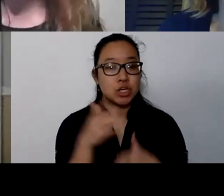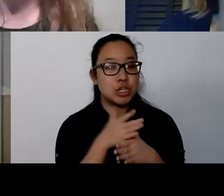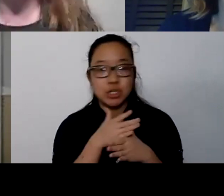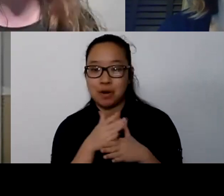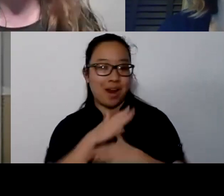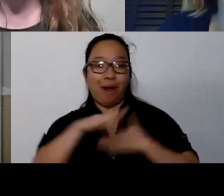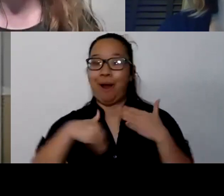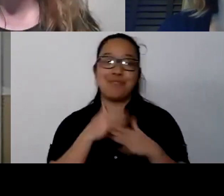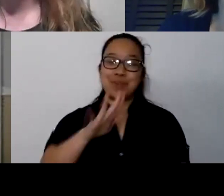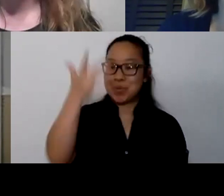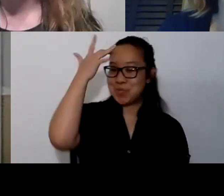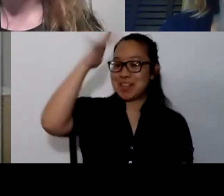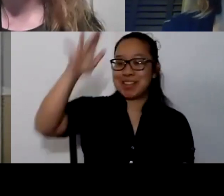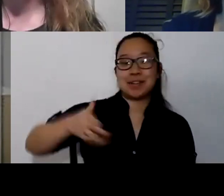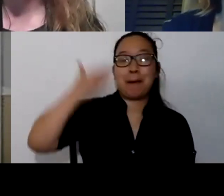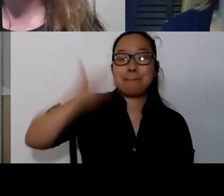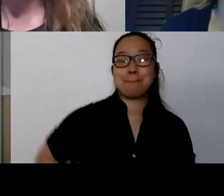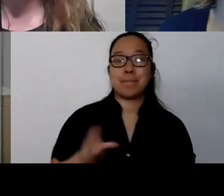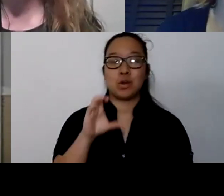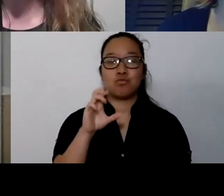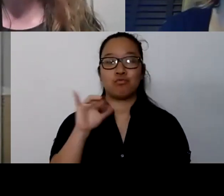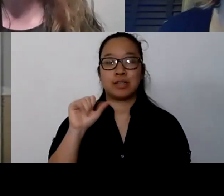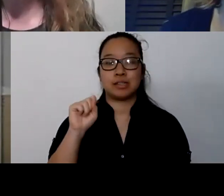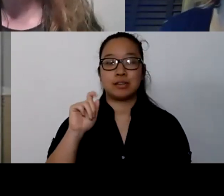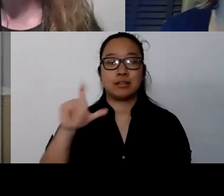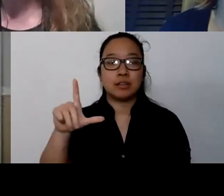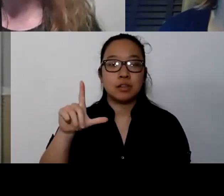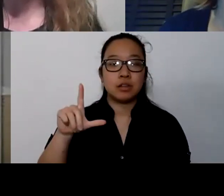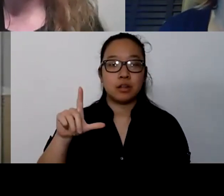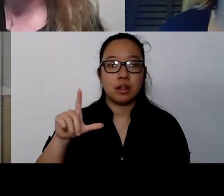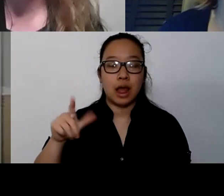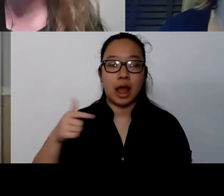So my name's Crystal Blankenship. I'm a clinical social worker by trade.